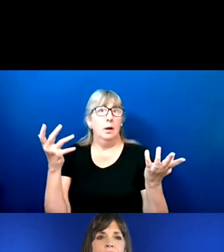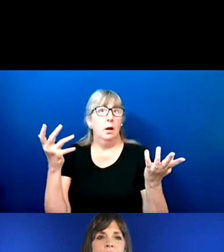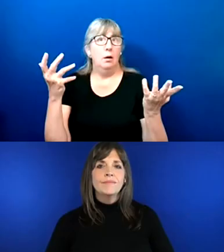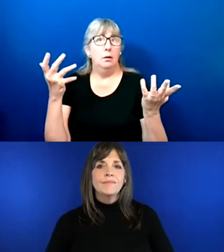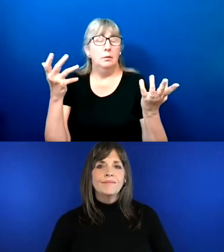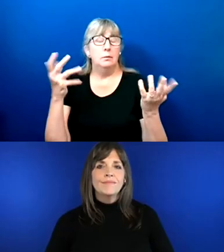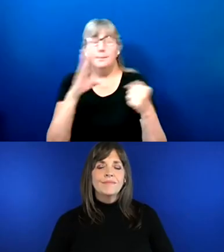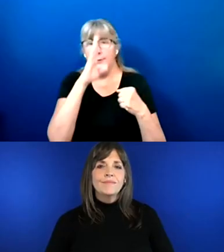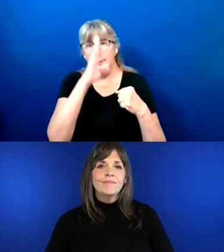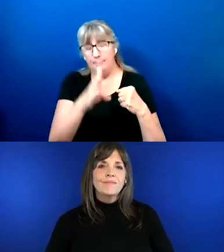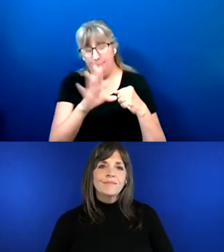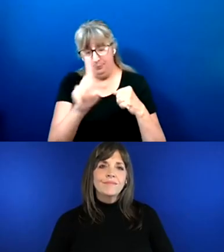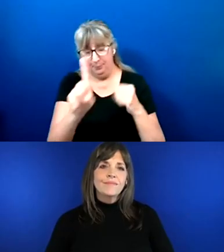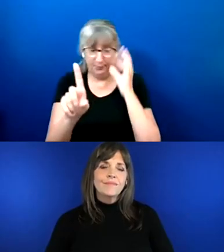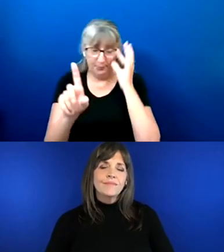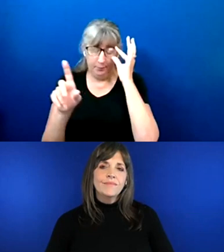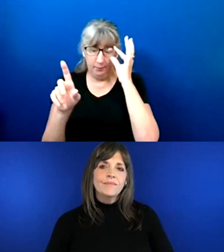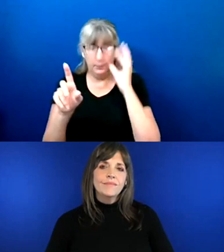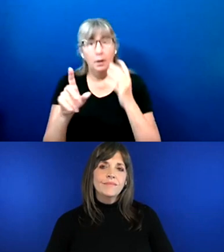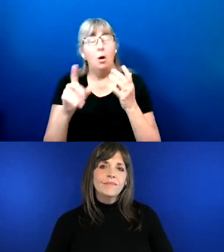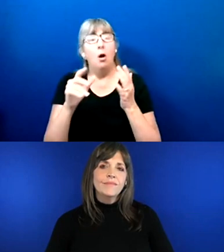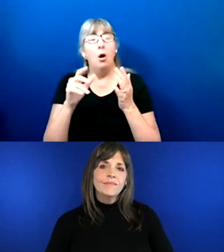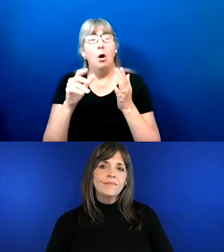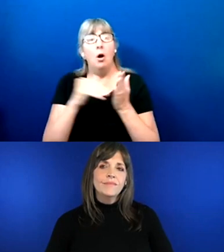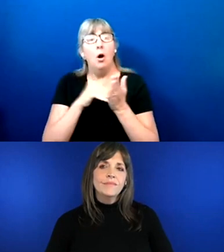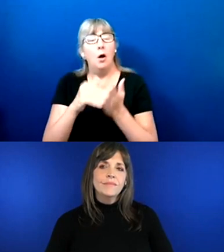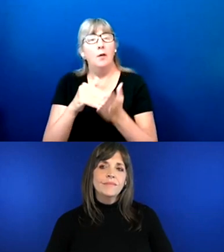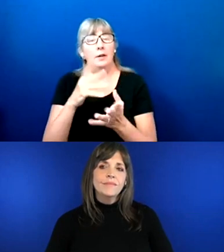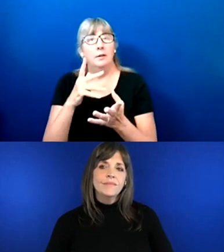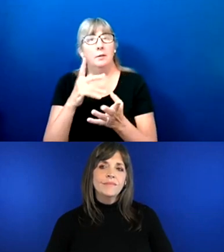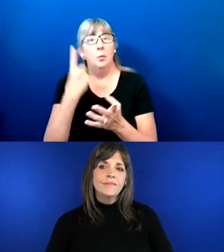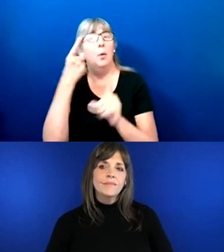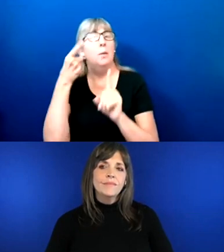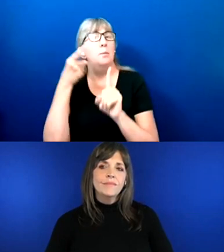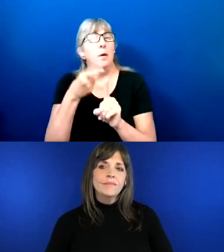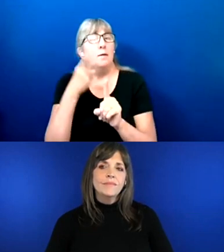One of the points that we often point to in talking about the language access context